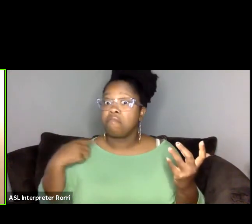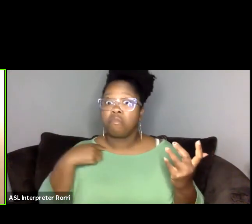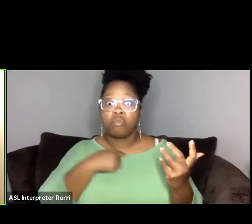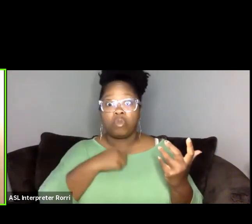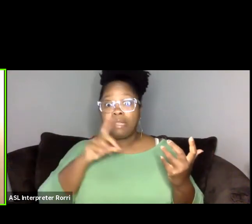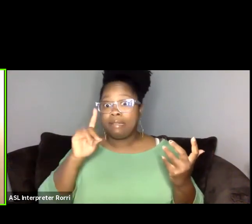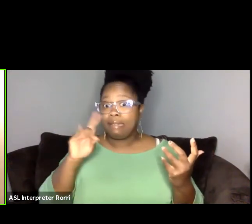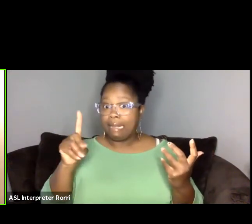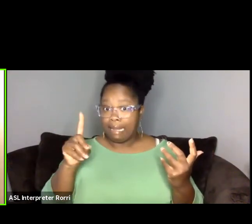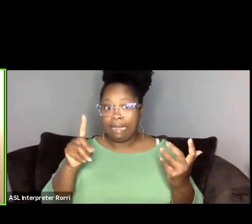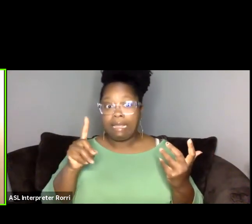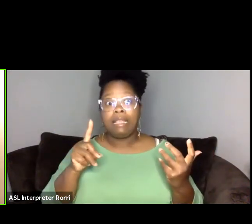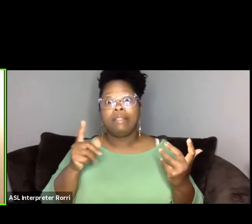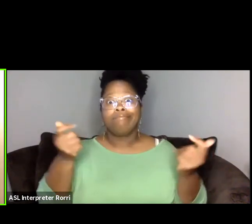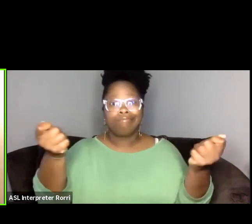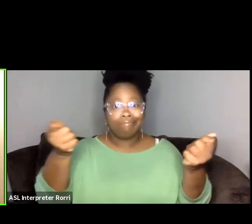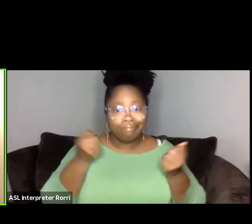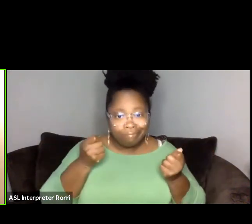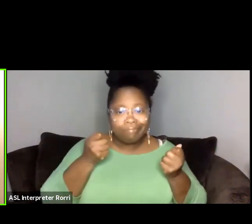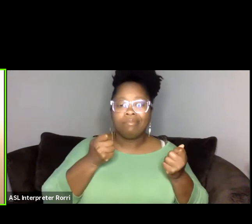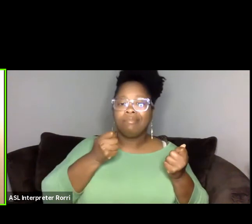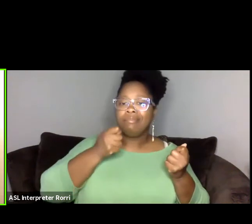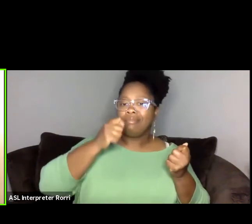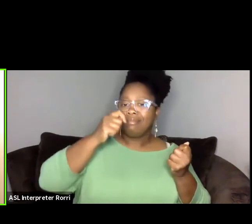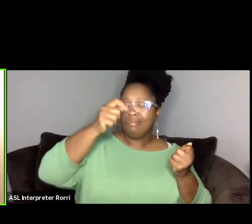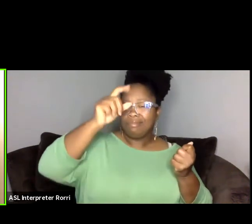and practitioners working in theater, film, television,